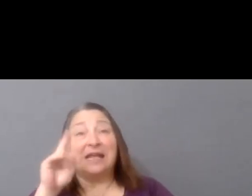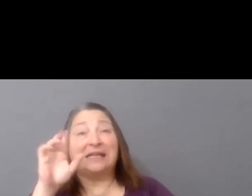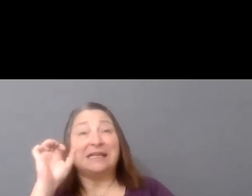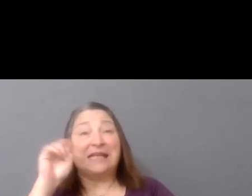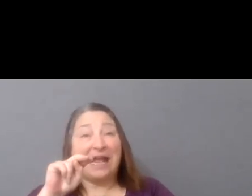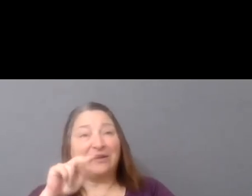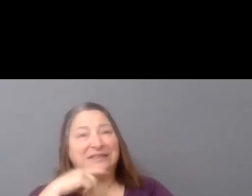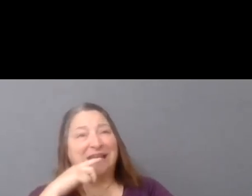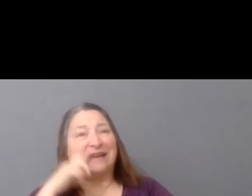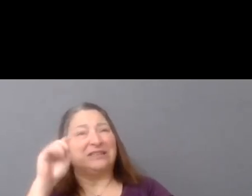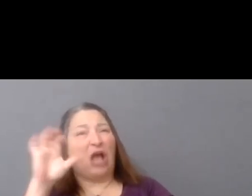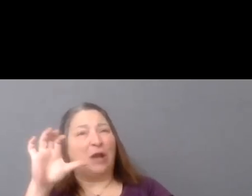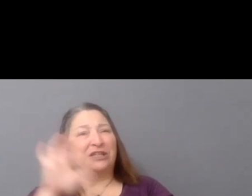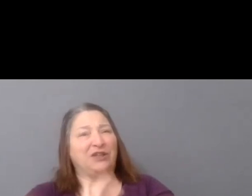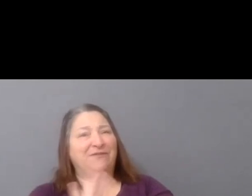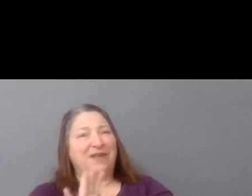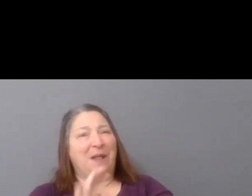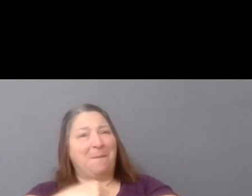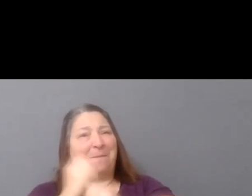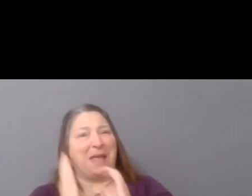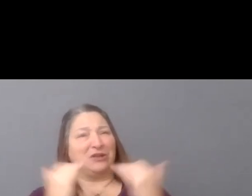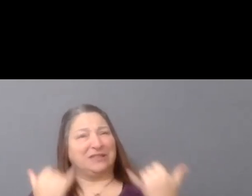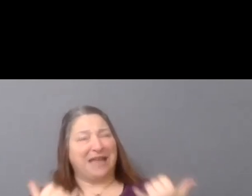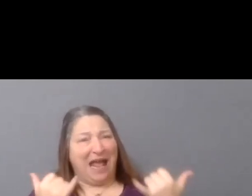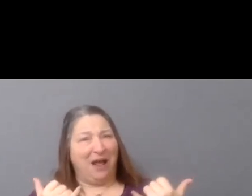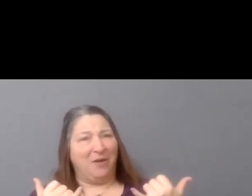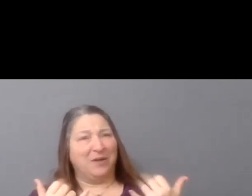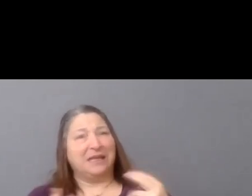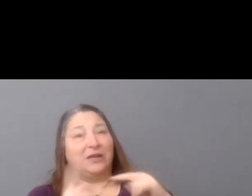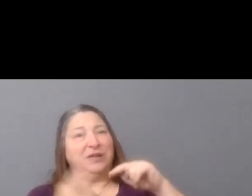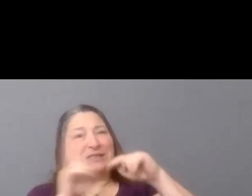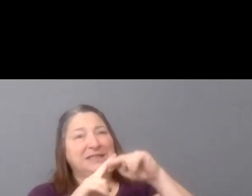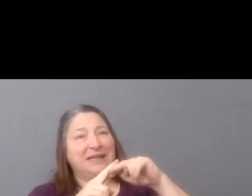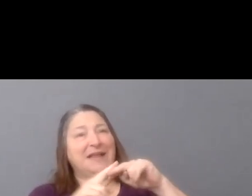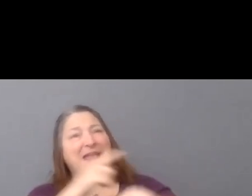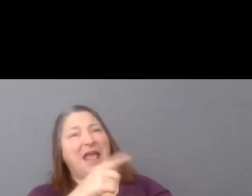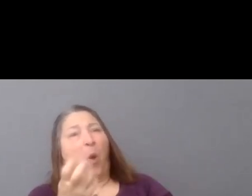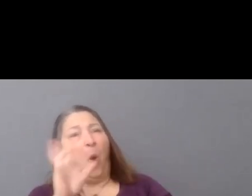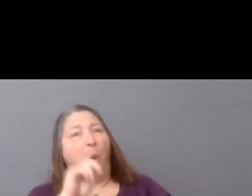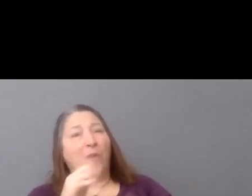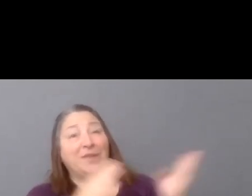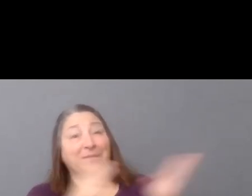have come to a place where increasingly they own the means of production, but they don't--